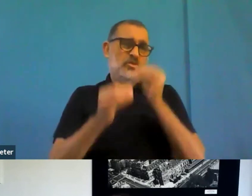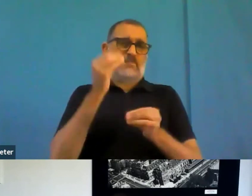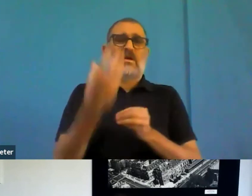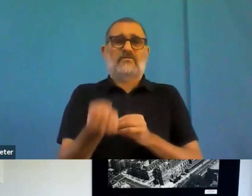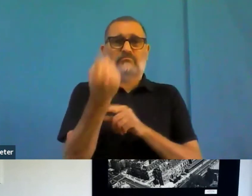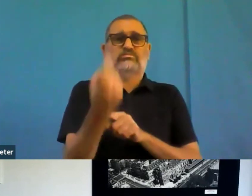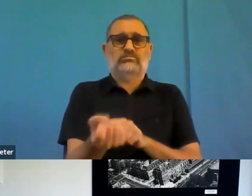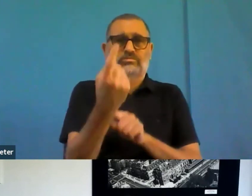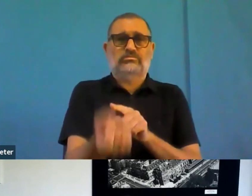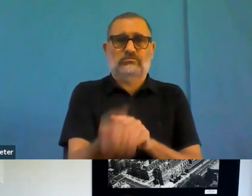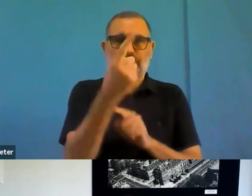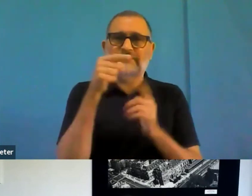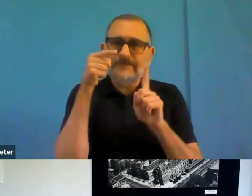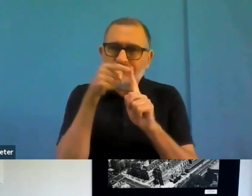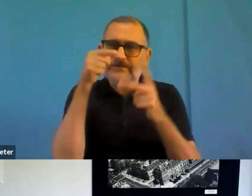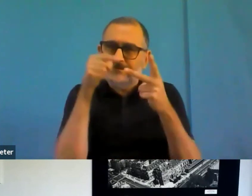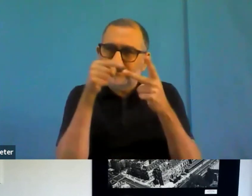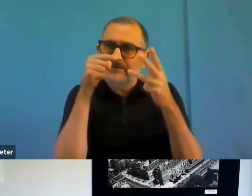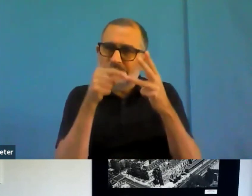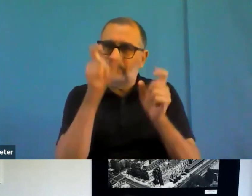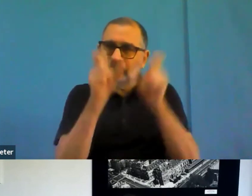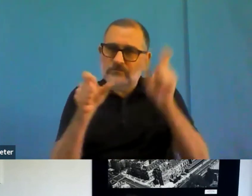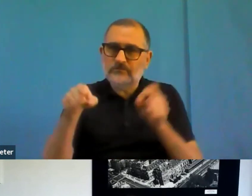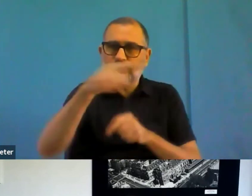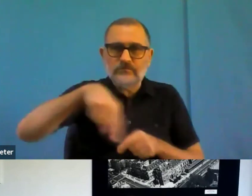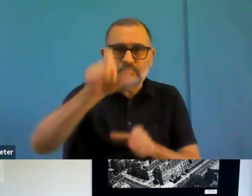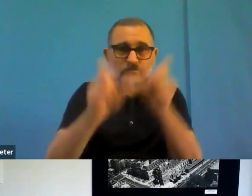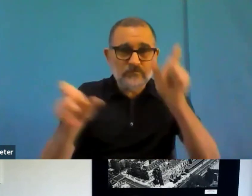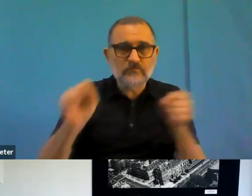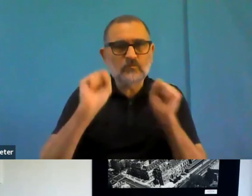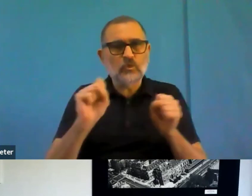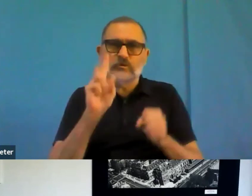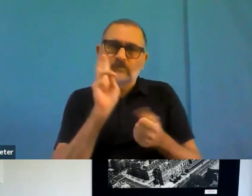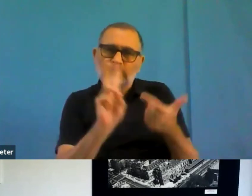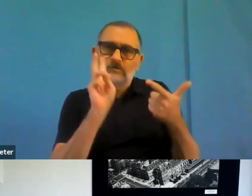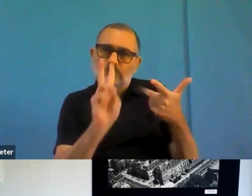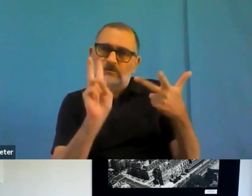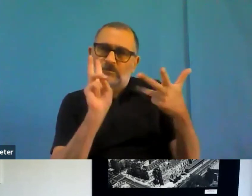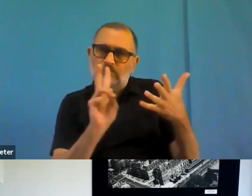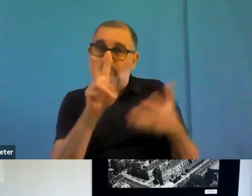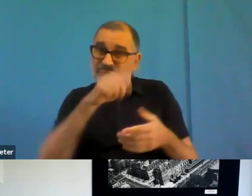do it is complain, complain, complain, complain, use those monitoring bodies, you know, do that, and I know that takes time and energy.